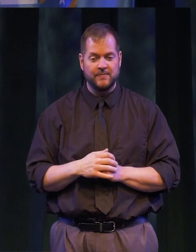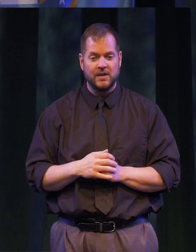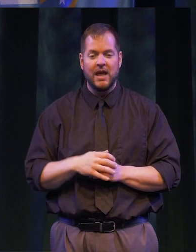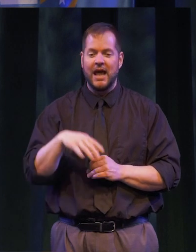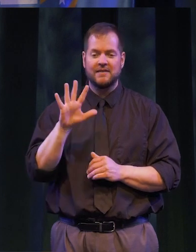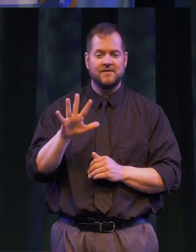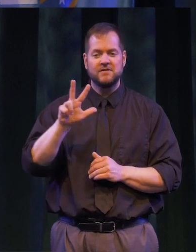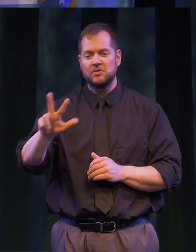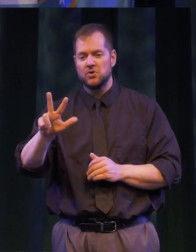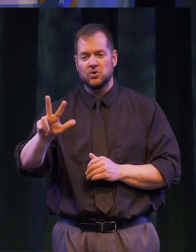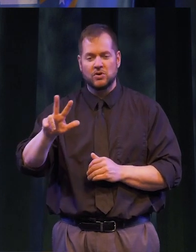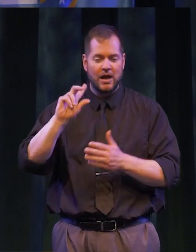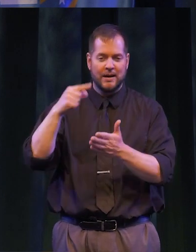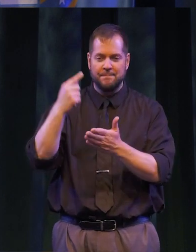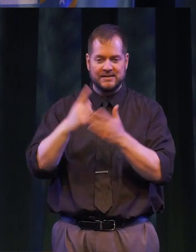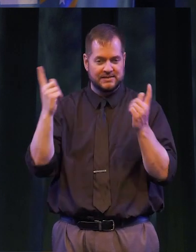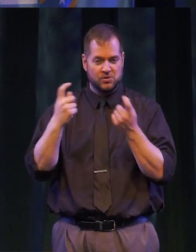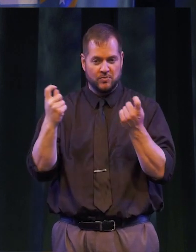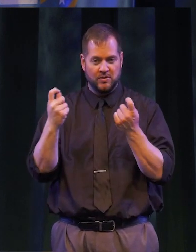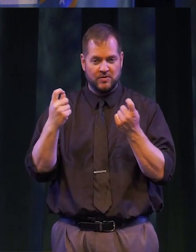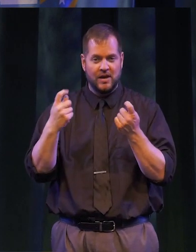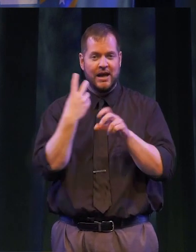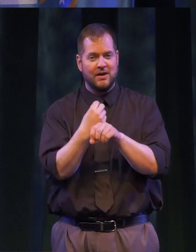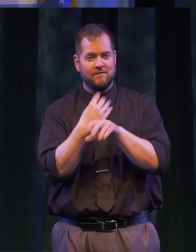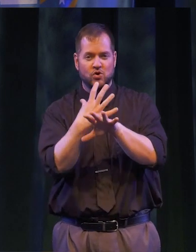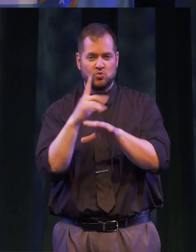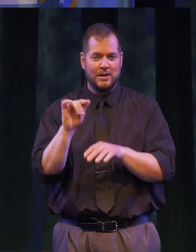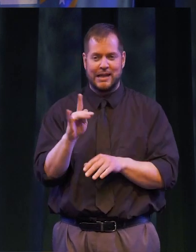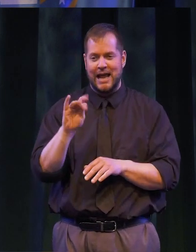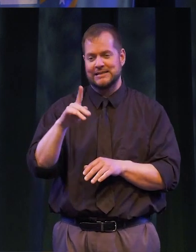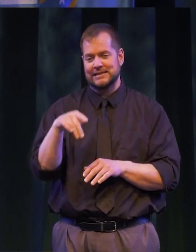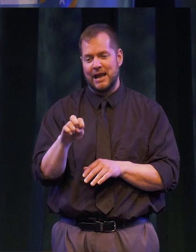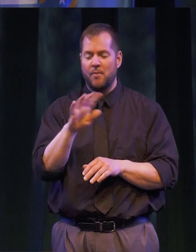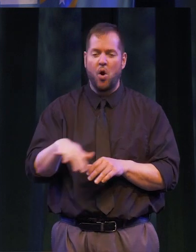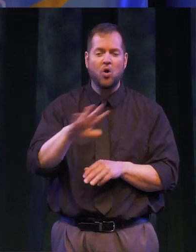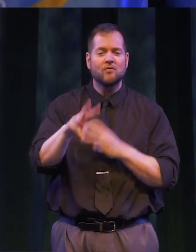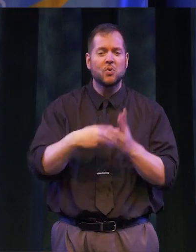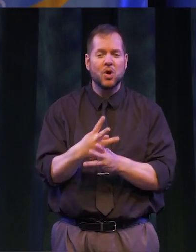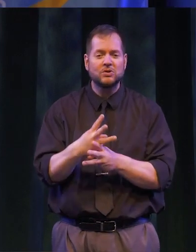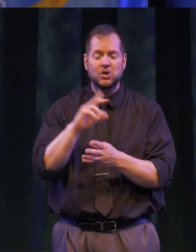AT THE 53RD COMMENCEMENT CEREMONY DELIVERED IN A VIRTUAL LANDSCAPE ACROSS THE WORLD. GRADUATES